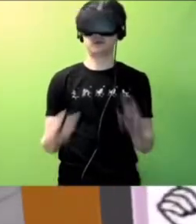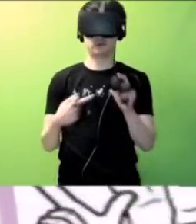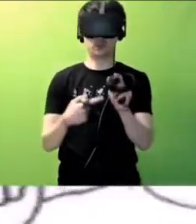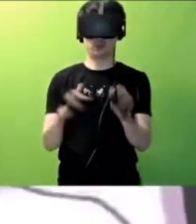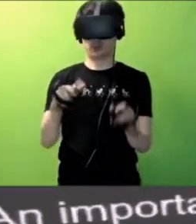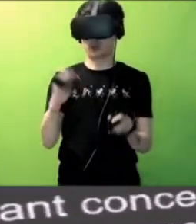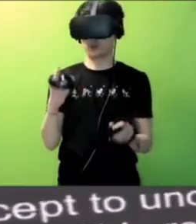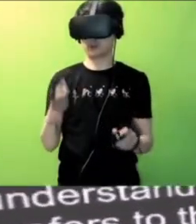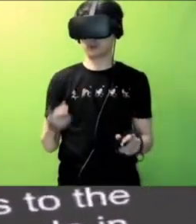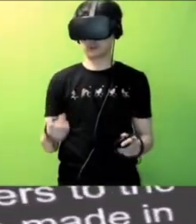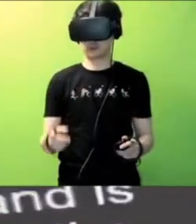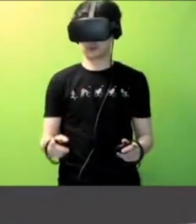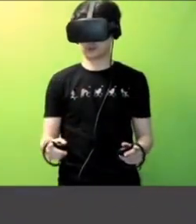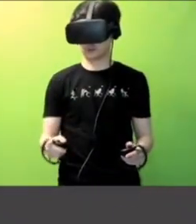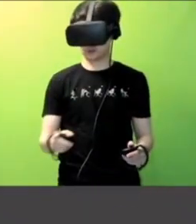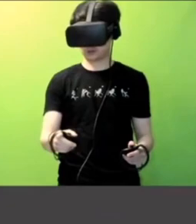Let's show you another one